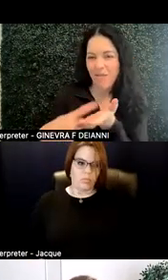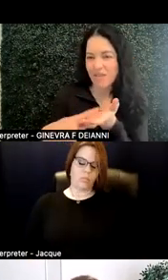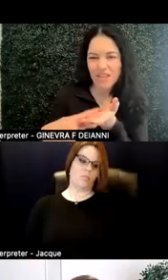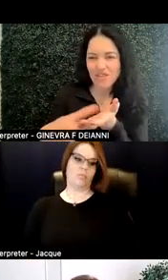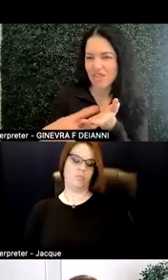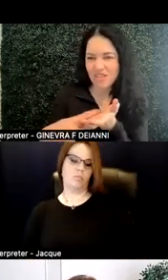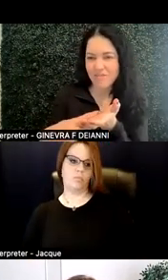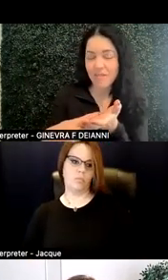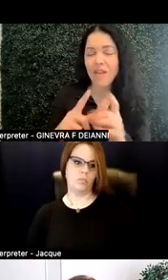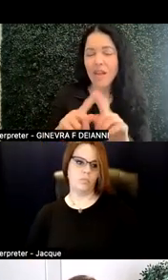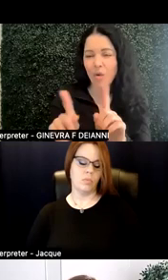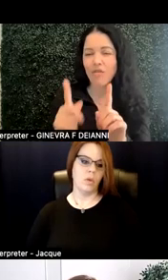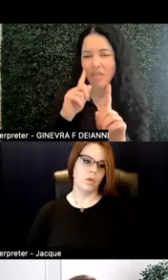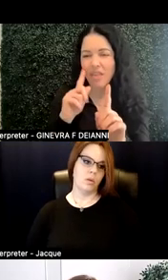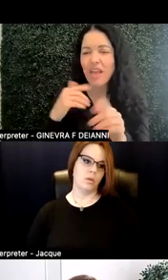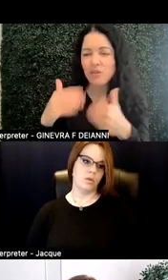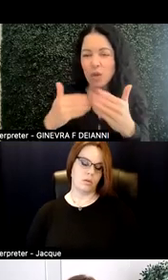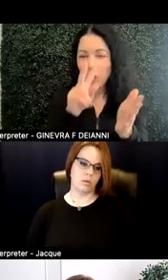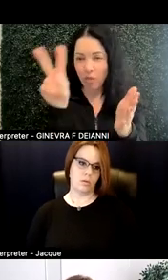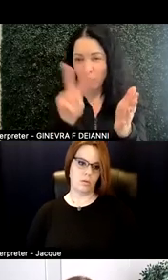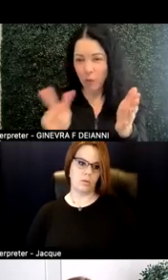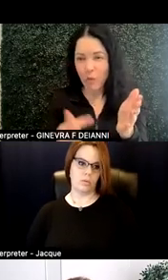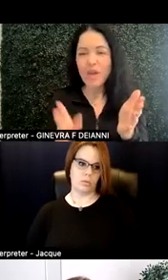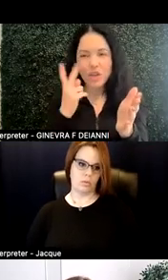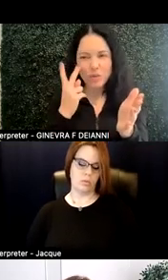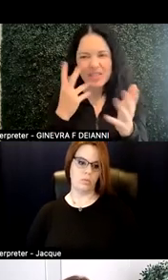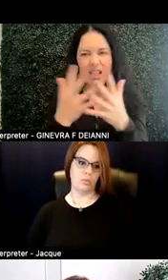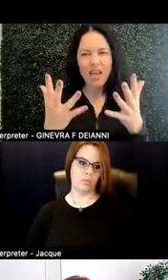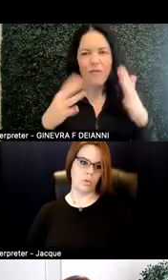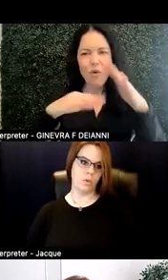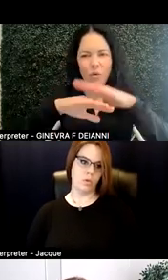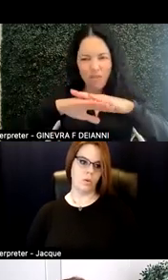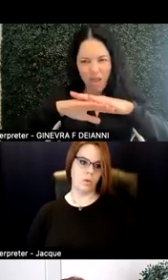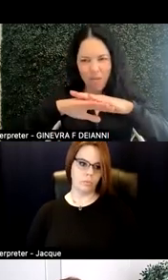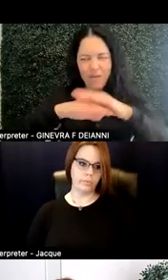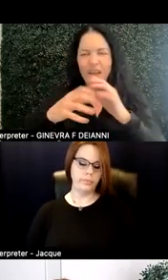However, I think as we go through it, you're going to see a lot of overlap and a lot of logic